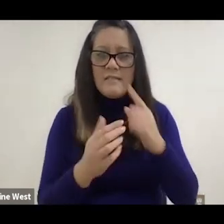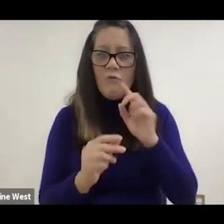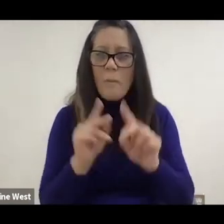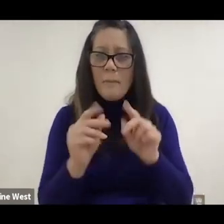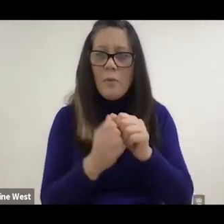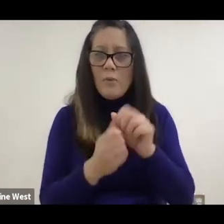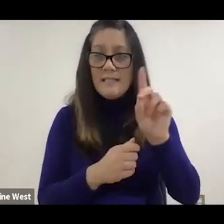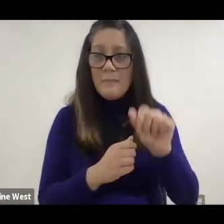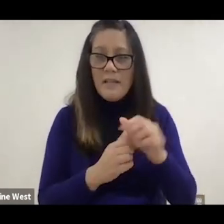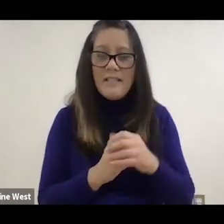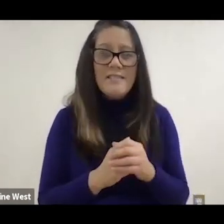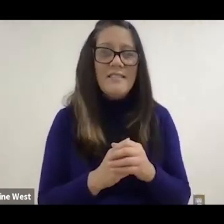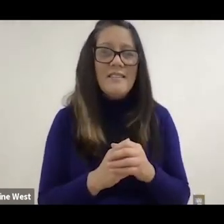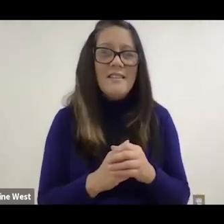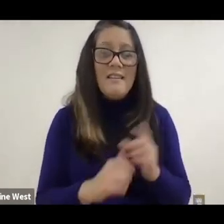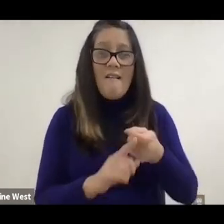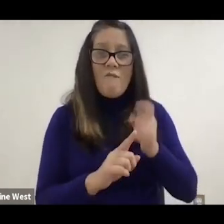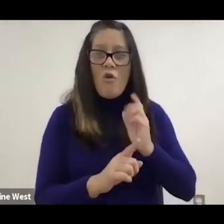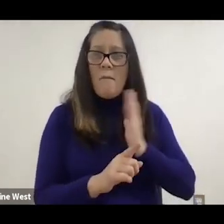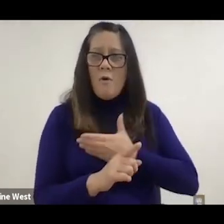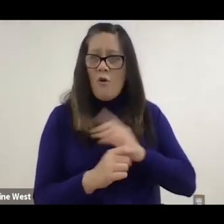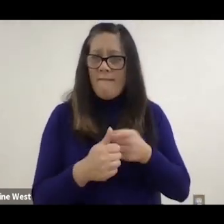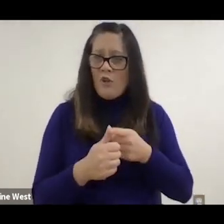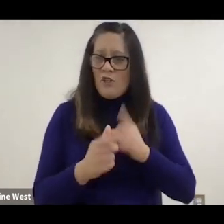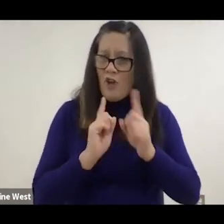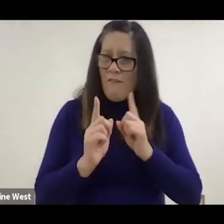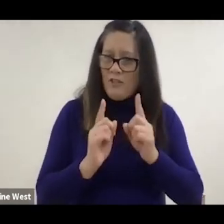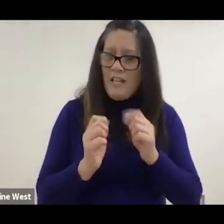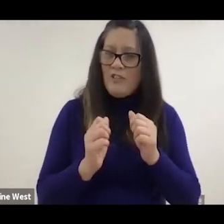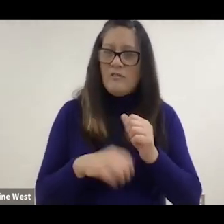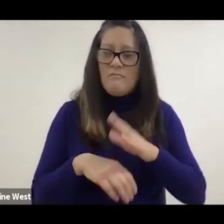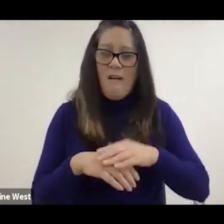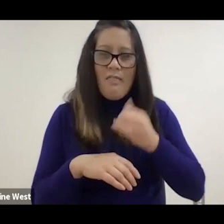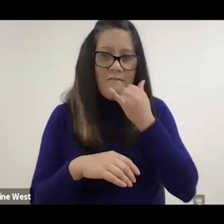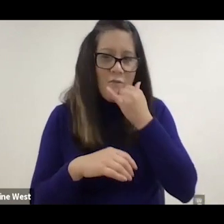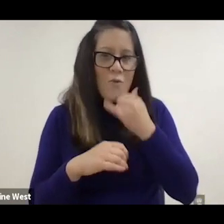I've found Doctor Cooper from the first conversation we had on the phone